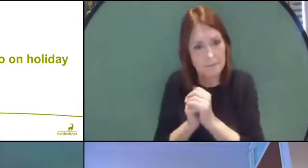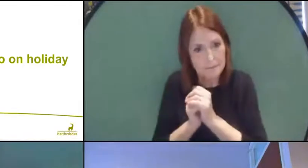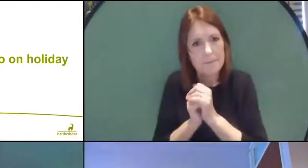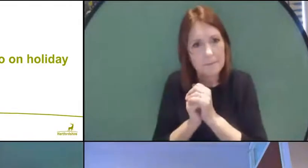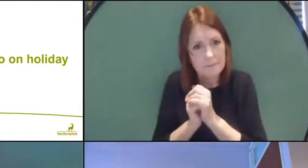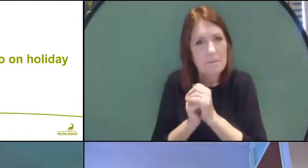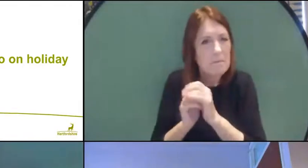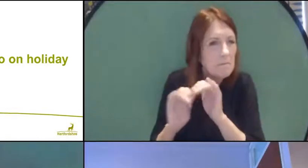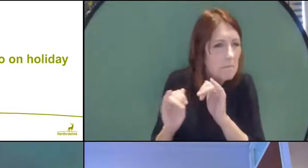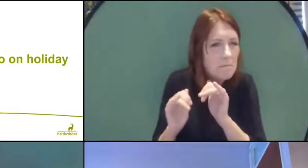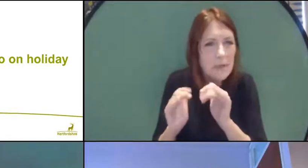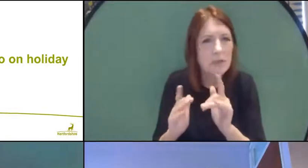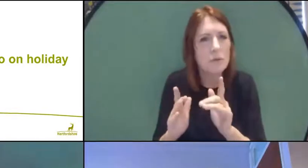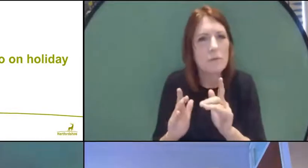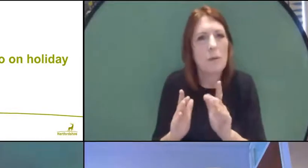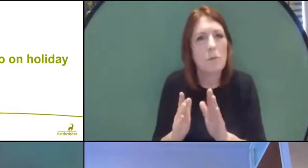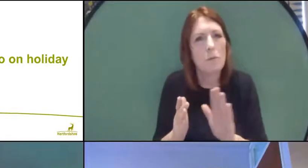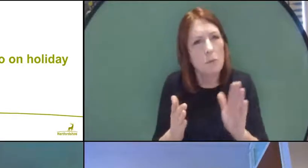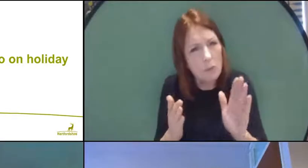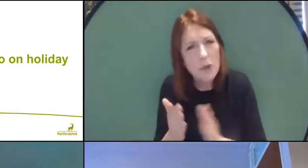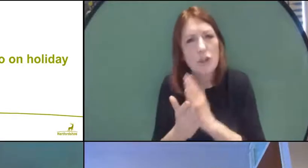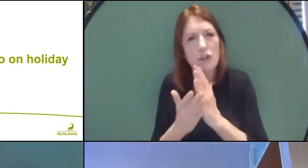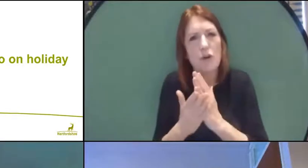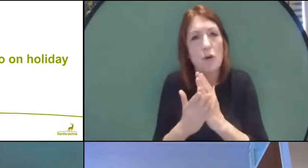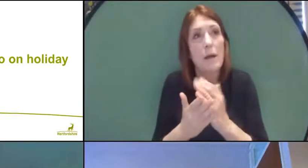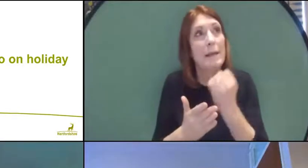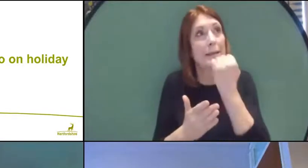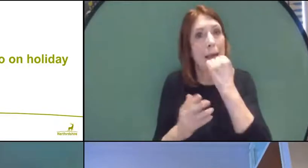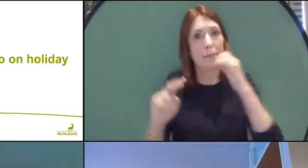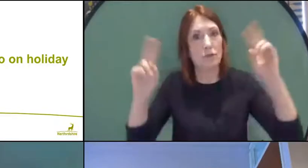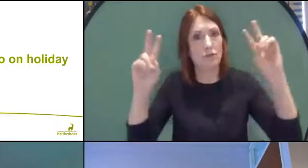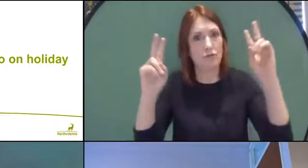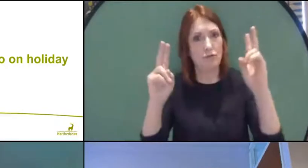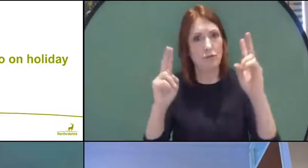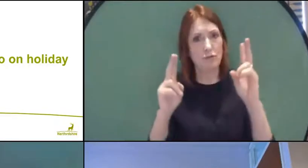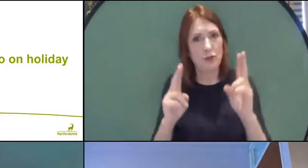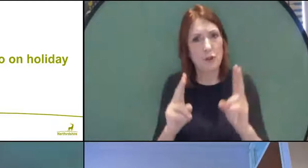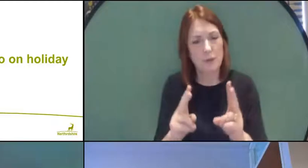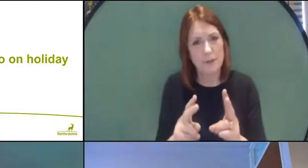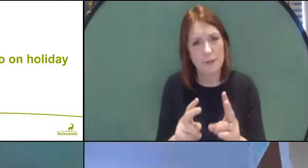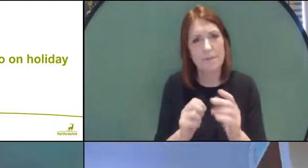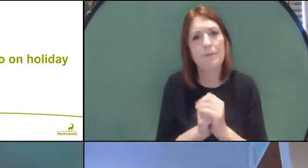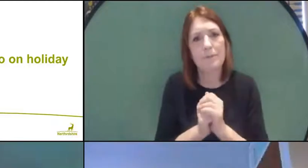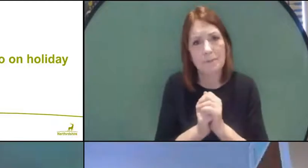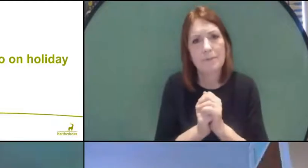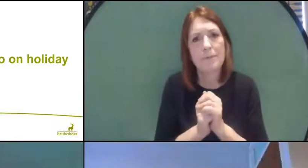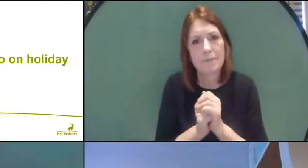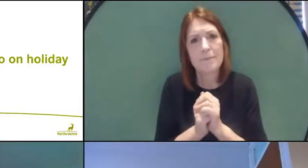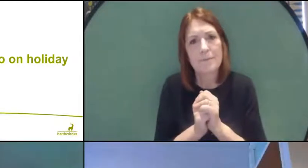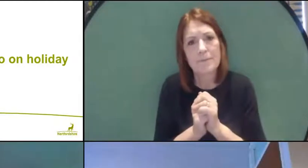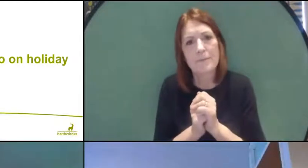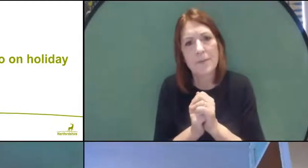a much firmer lower numbers of COVID, where the incident rate is really beginning to get